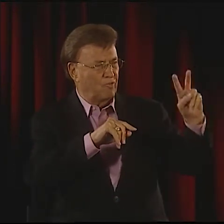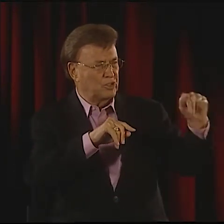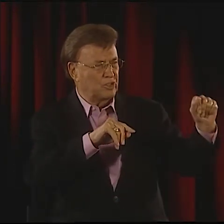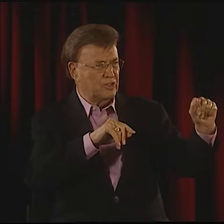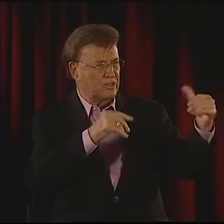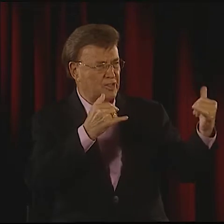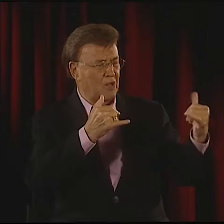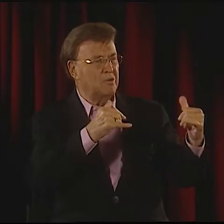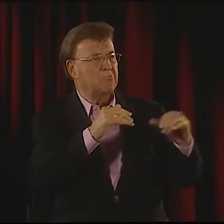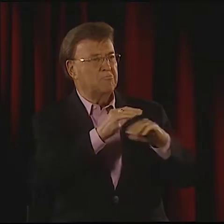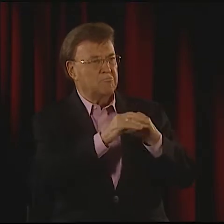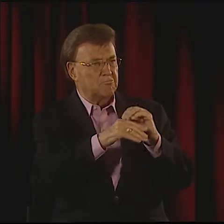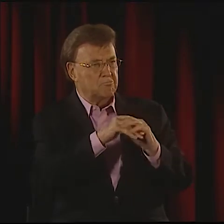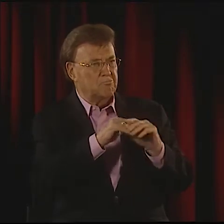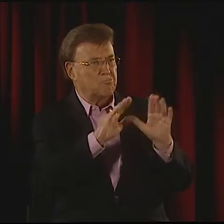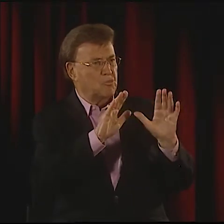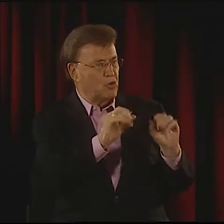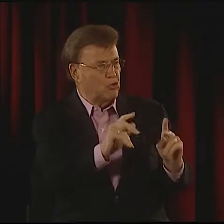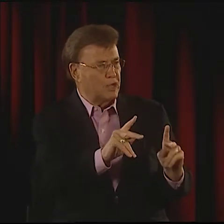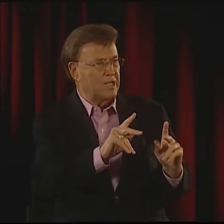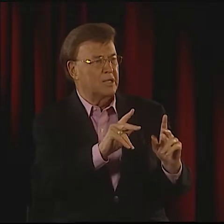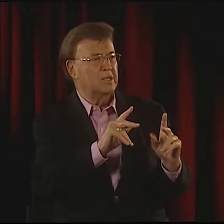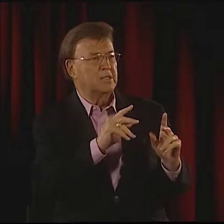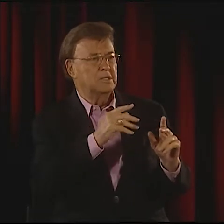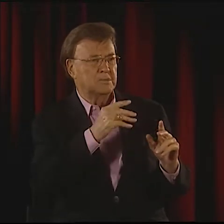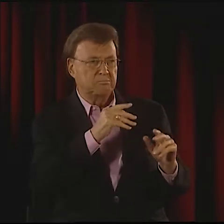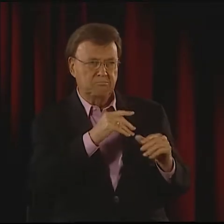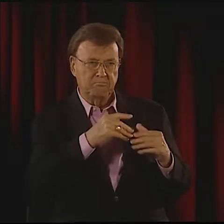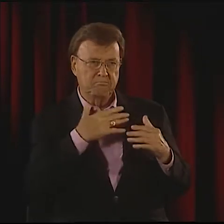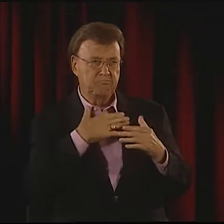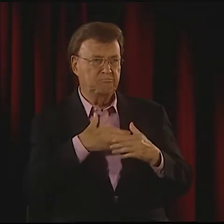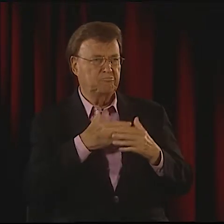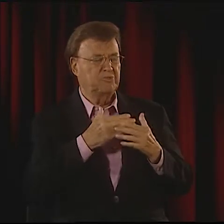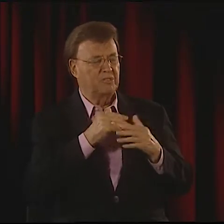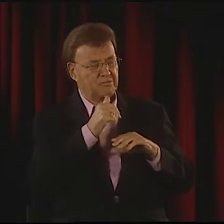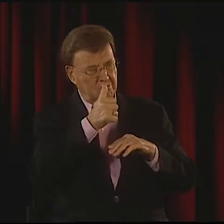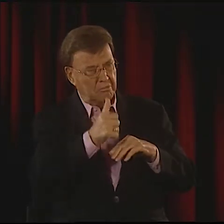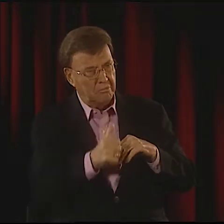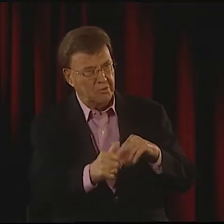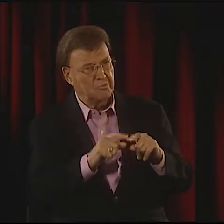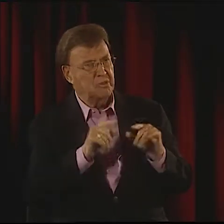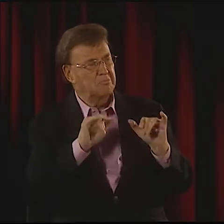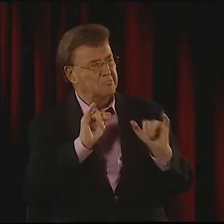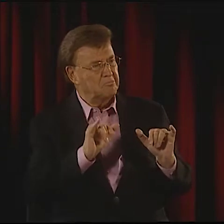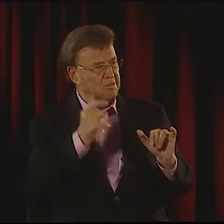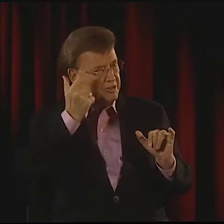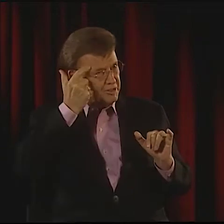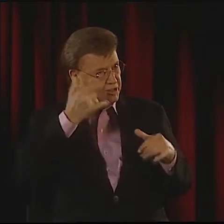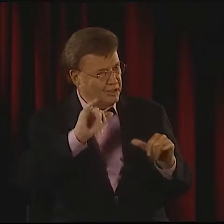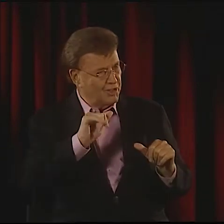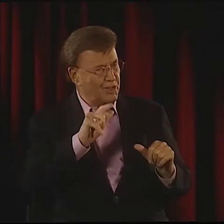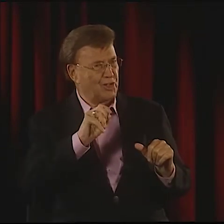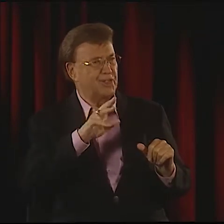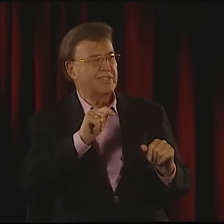AND HE SAID THAT HE WAS DOING FINE, THEY'D MOVED TO NORTHERN VIRGINIA, HE WAS DOING WELL,